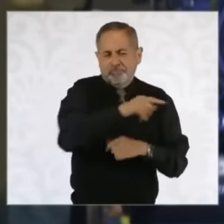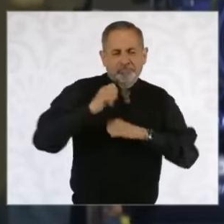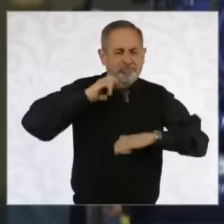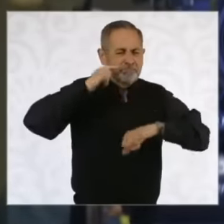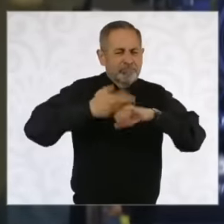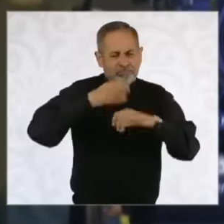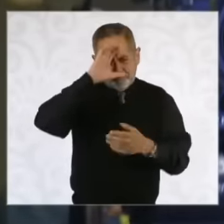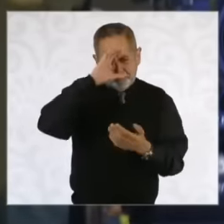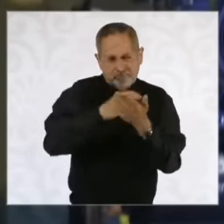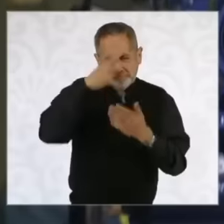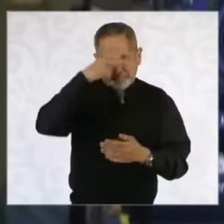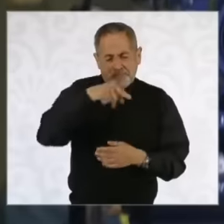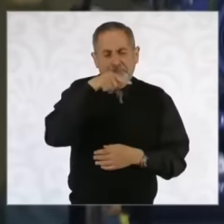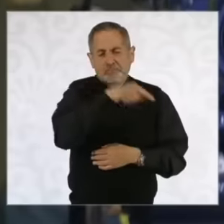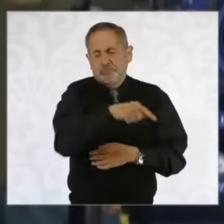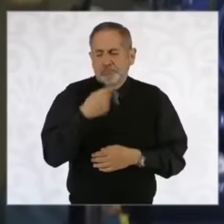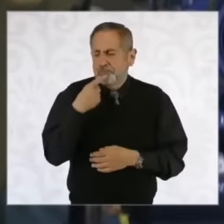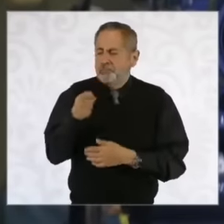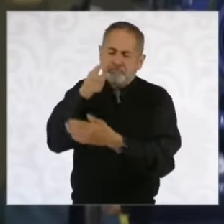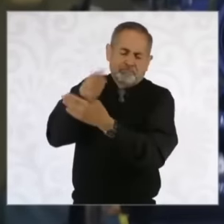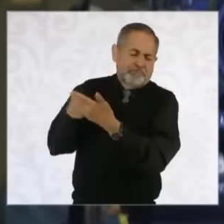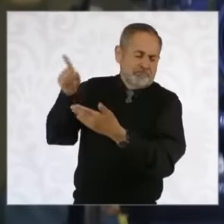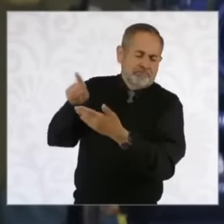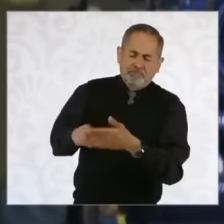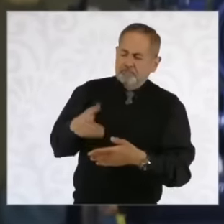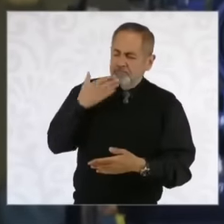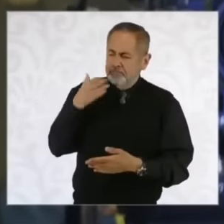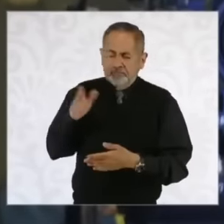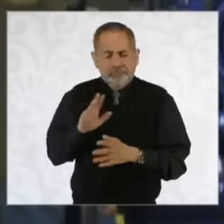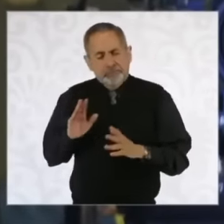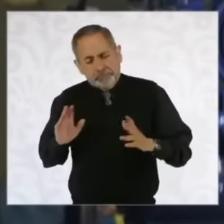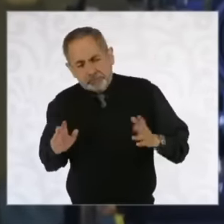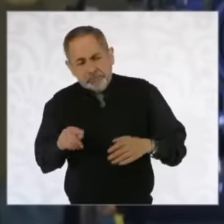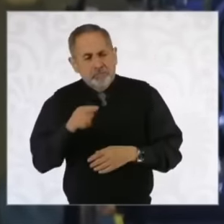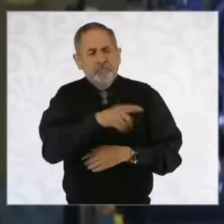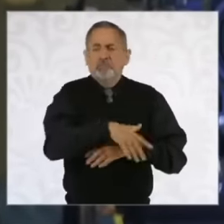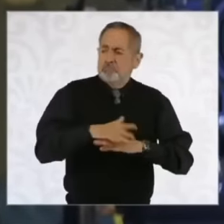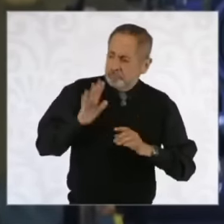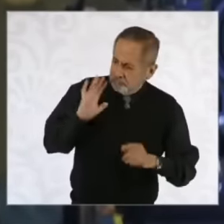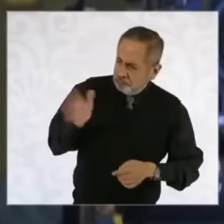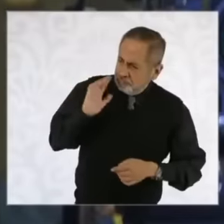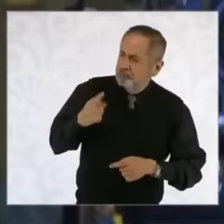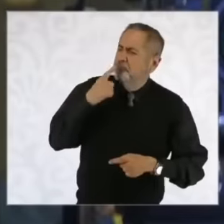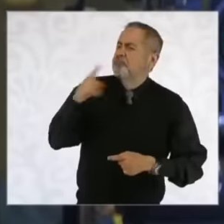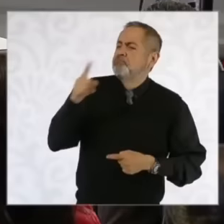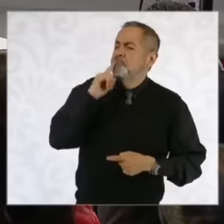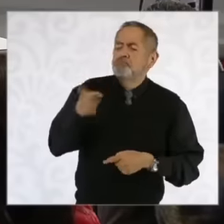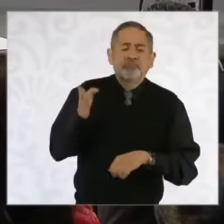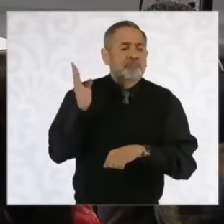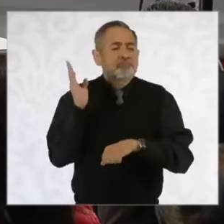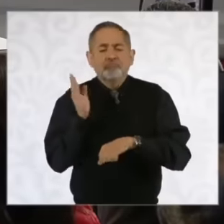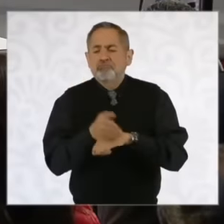Mexico, reproached that this had already been done and that the priest was not attended to, but insisted that